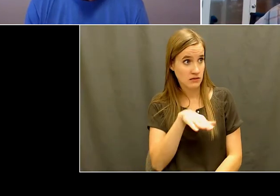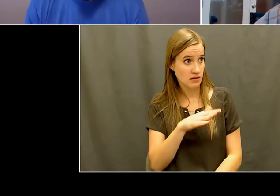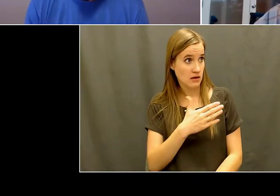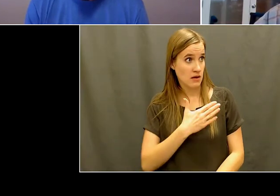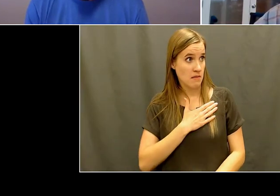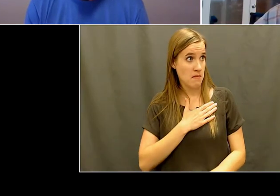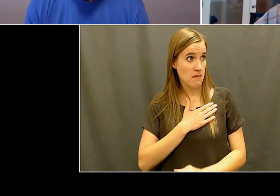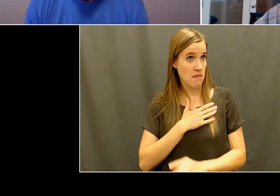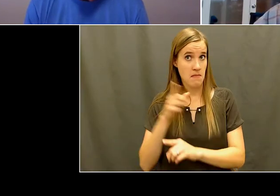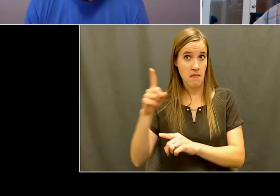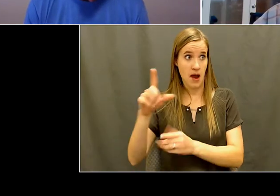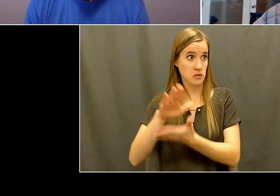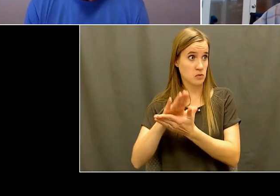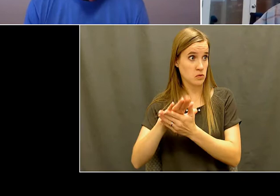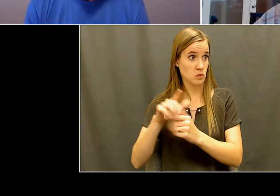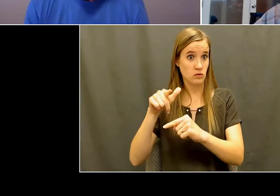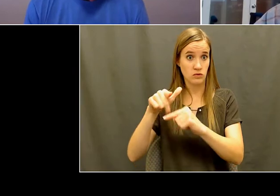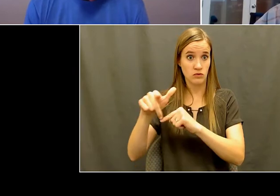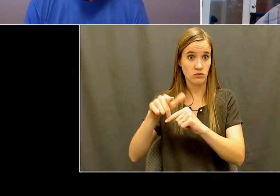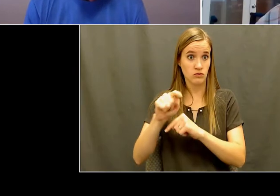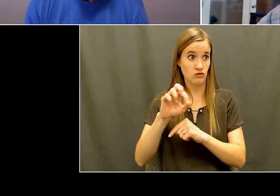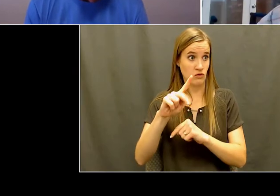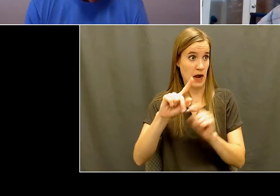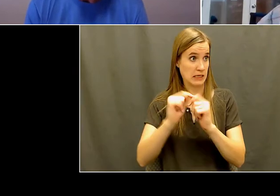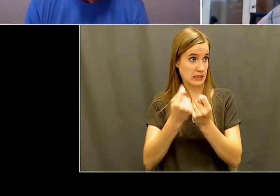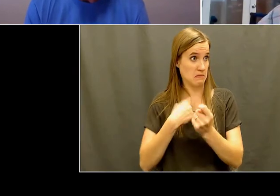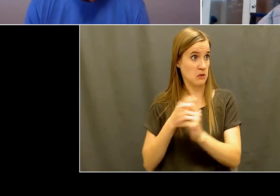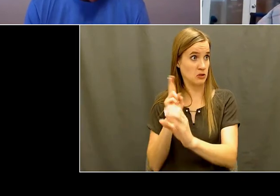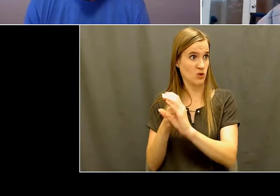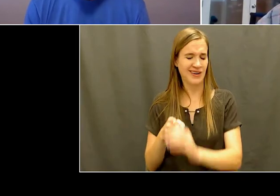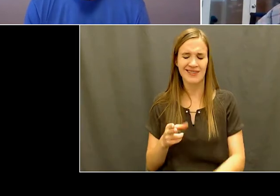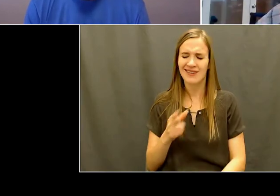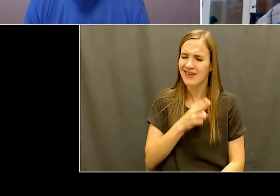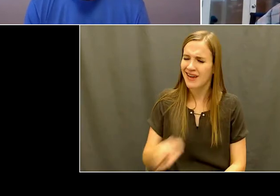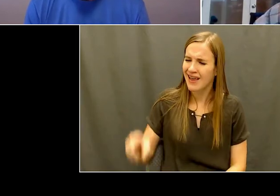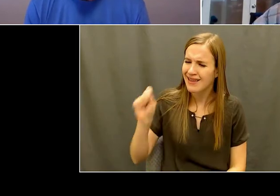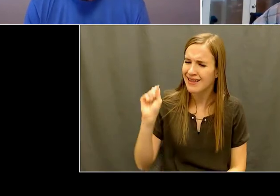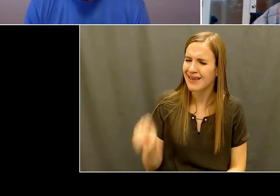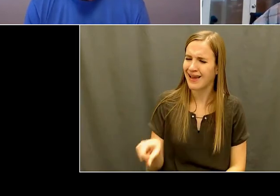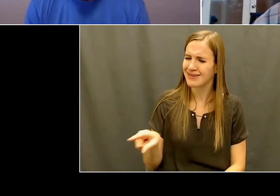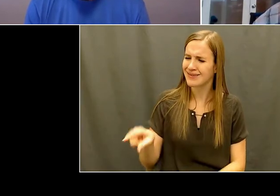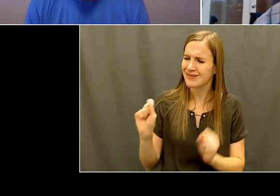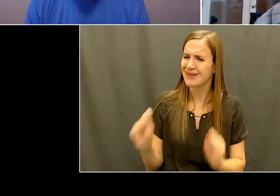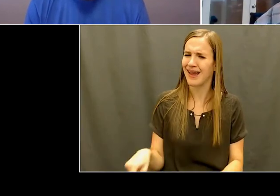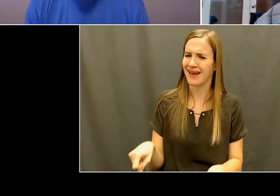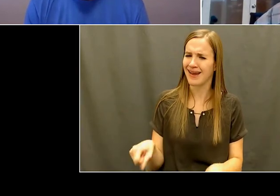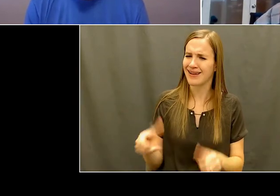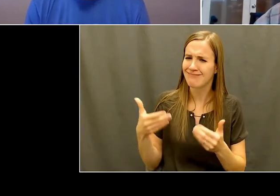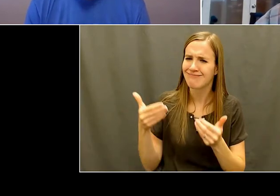you can. So I did field many calls in regards to